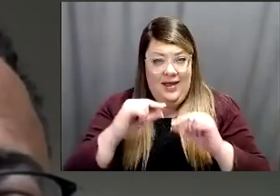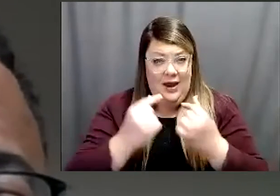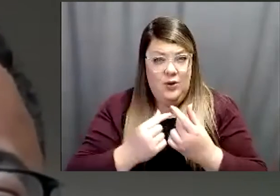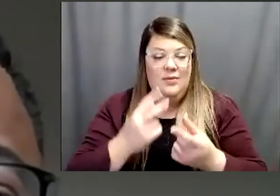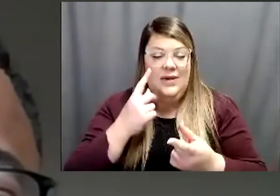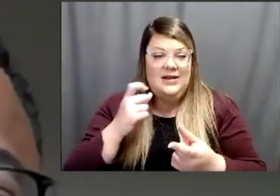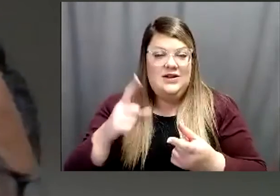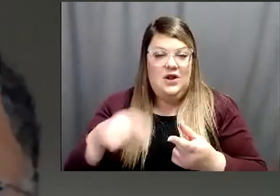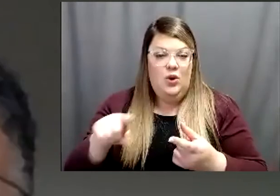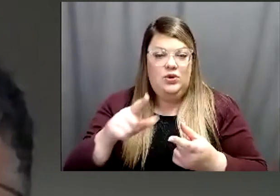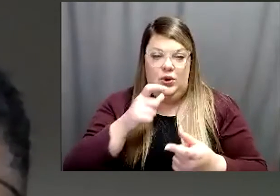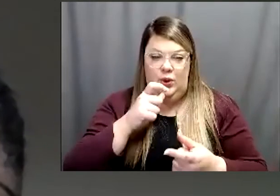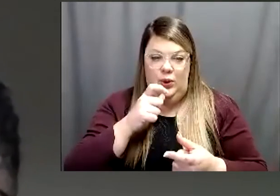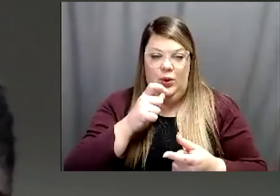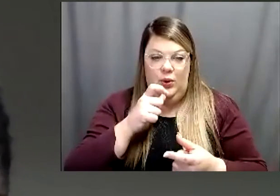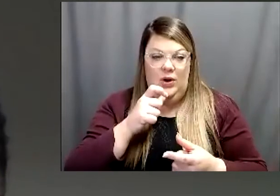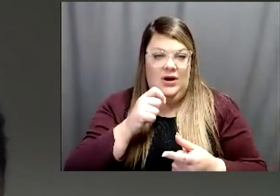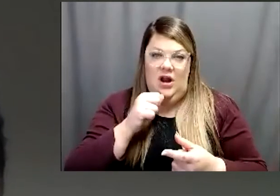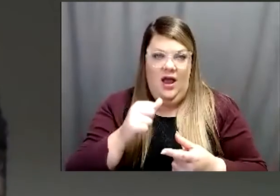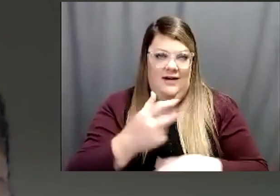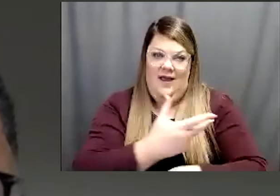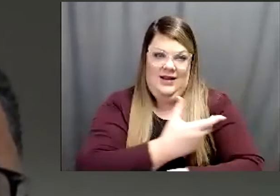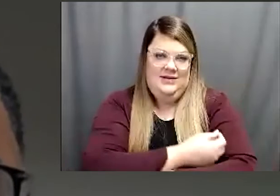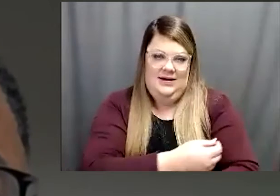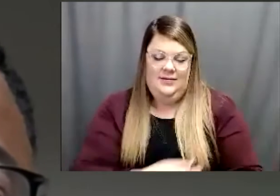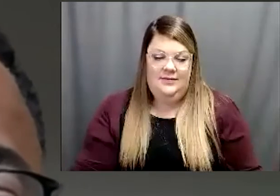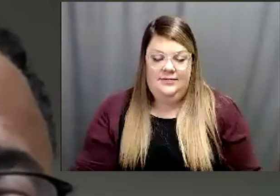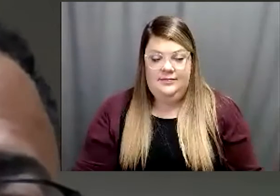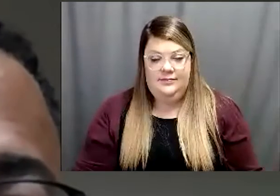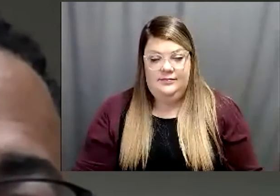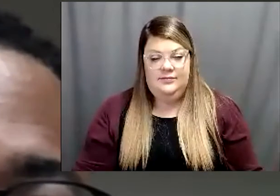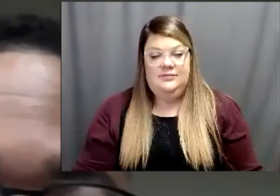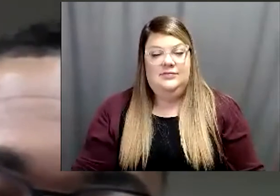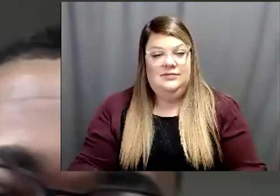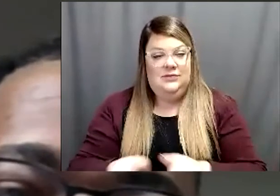are the ones who who were not vaccinated and as I mentioned before another thing that's important